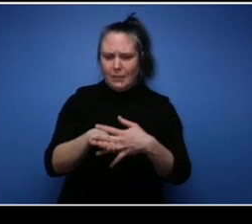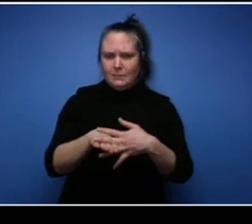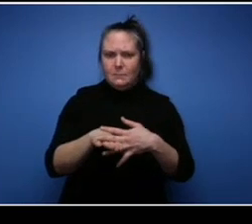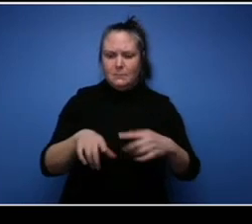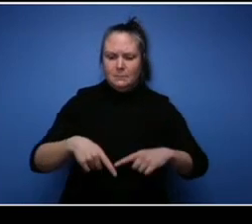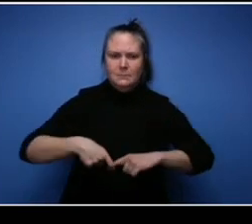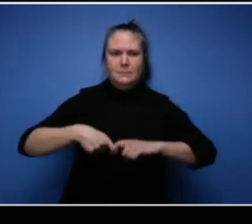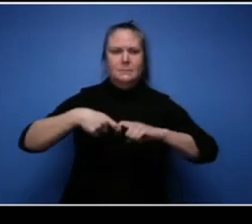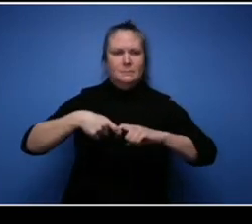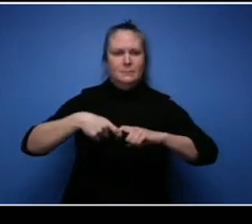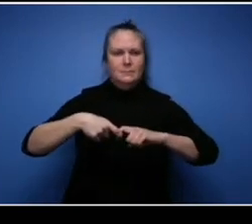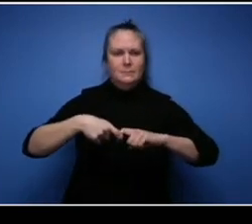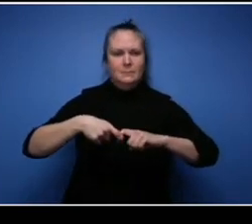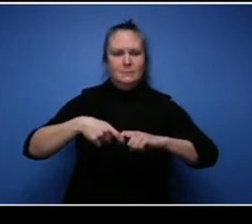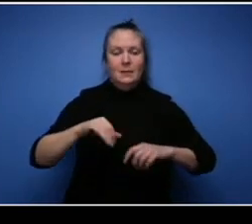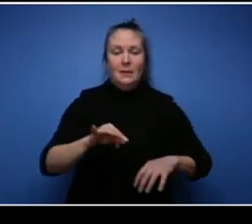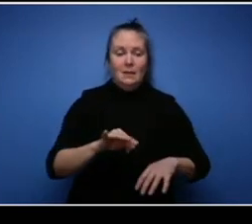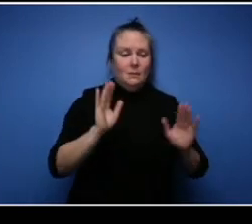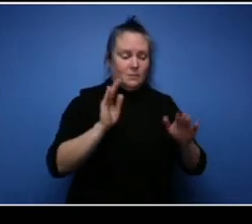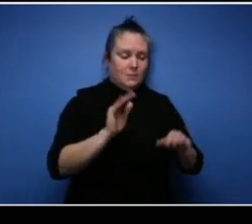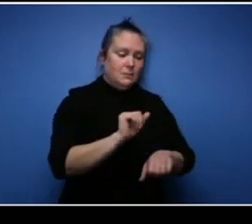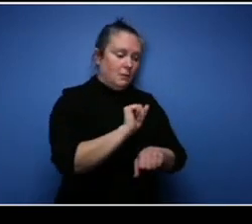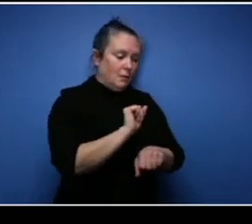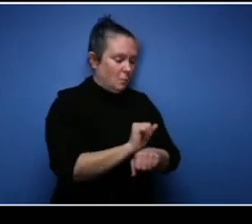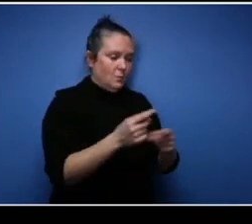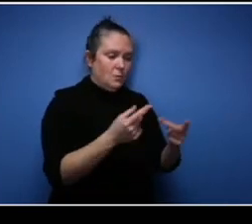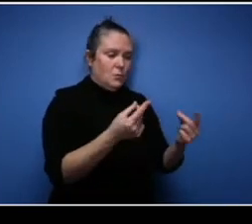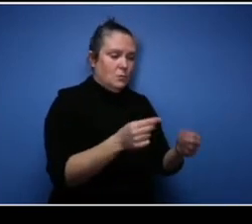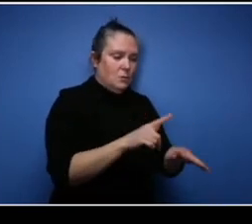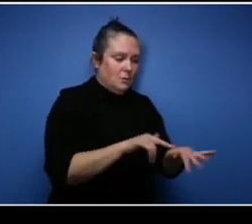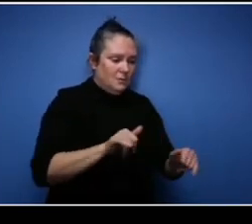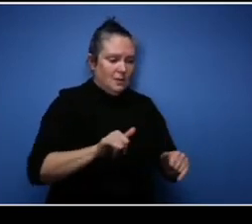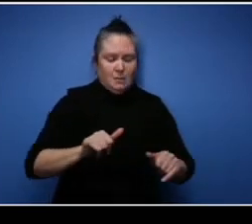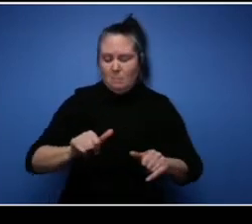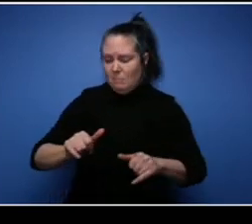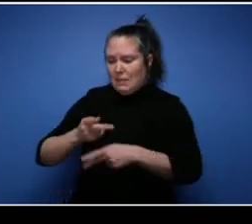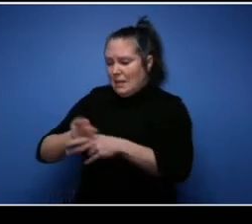work while your home supposed to be working from home you know just certain simple things